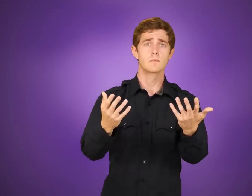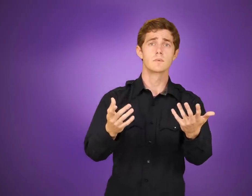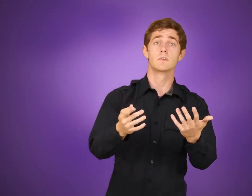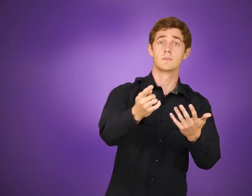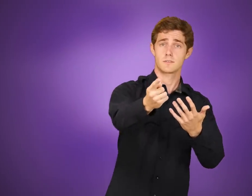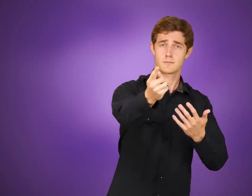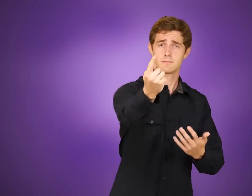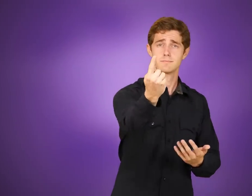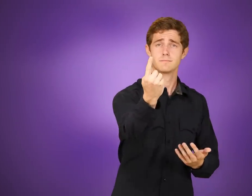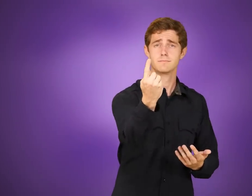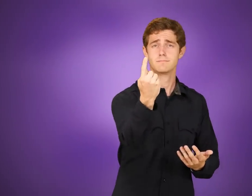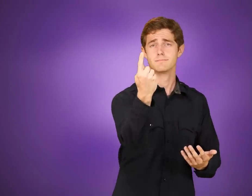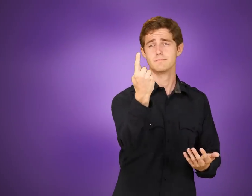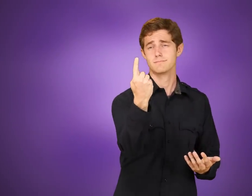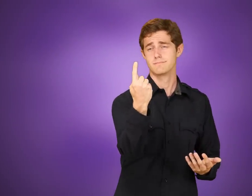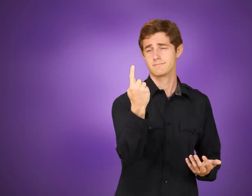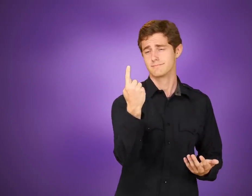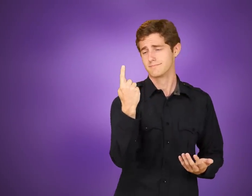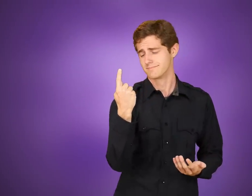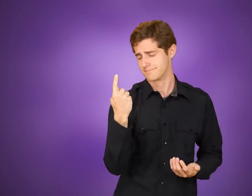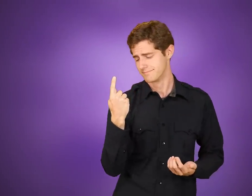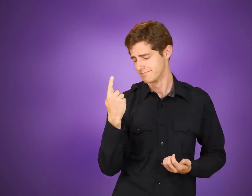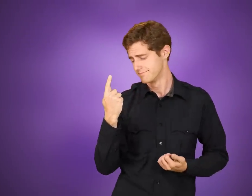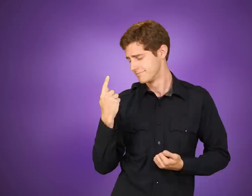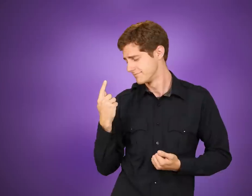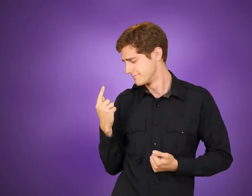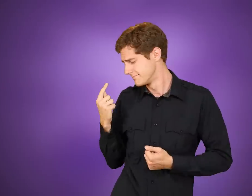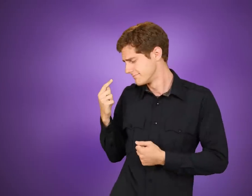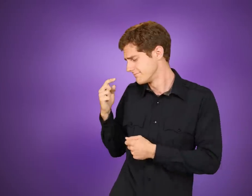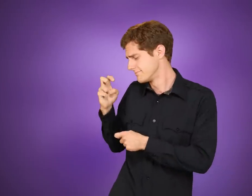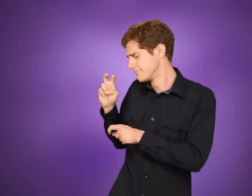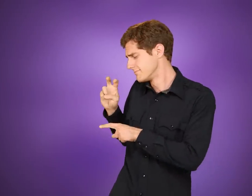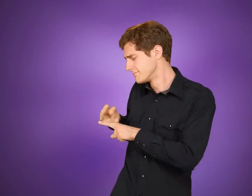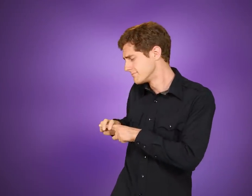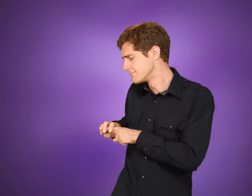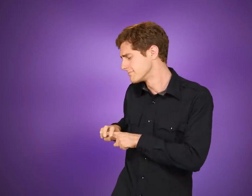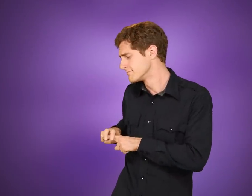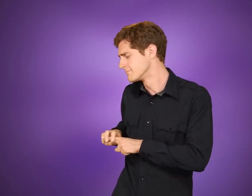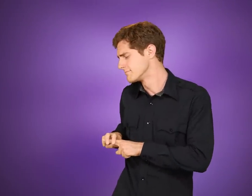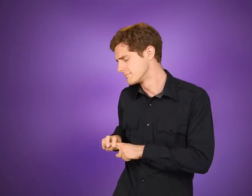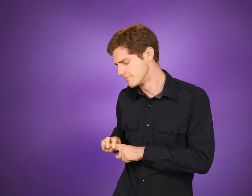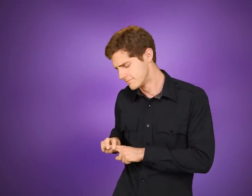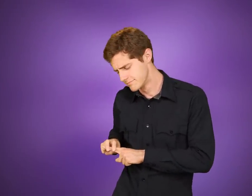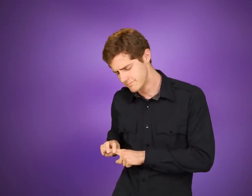Until you come and sit awhile with me. YOU COME, [CL: SIT WITH]